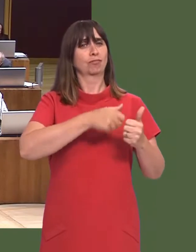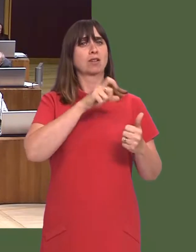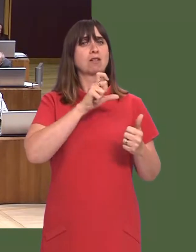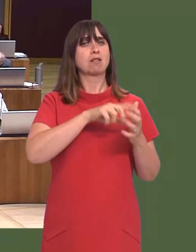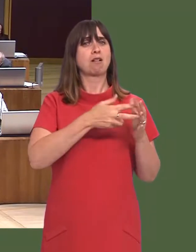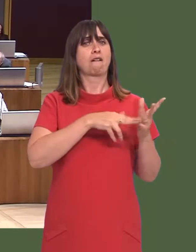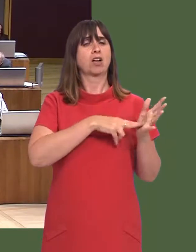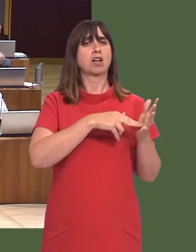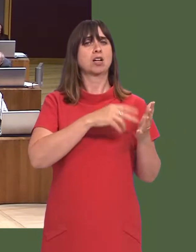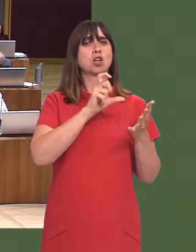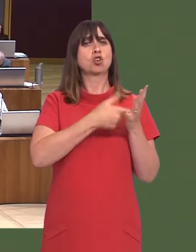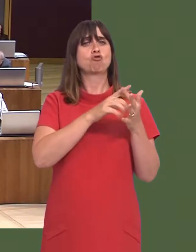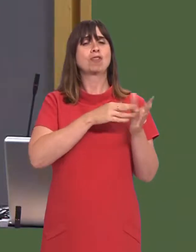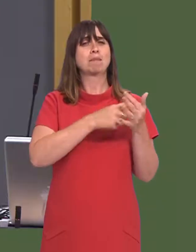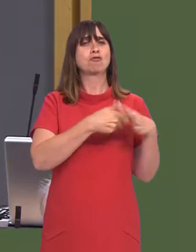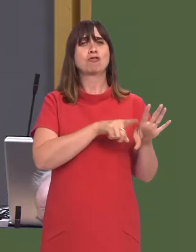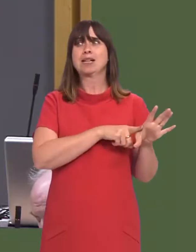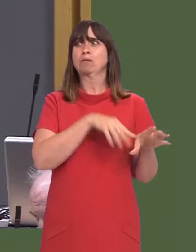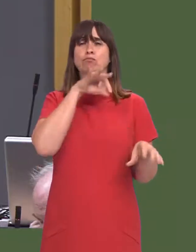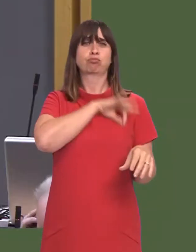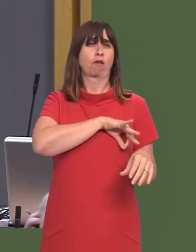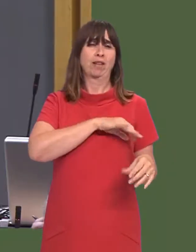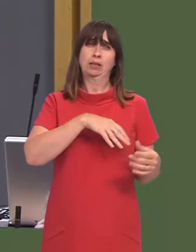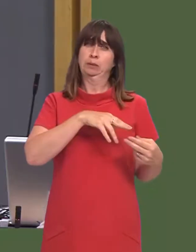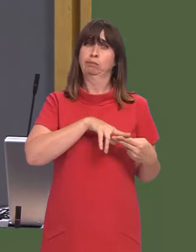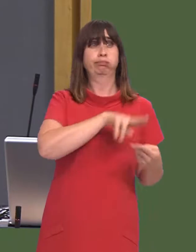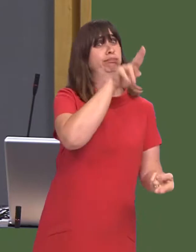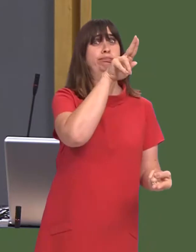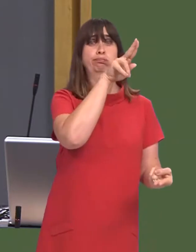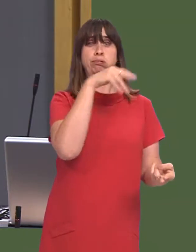Creameries, the co-operative company, on making the best profits ever in their long history.